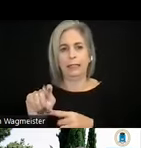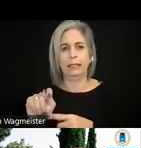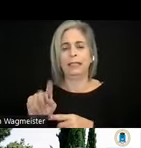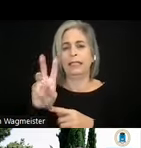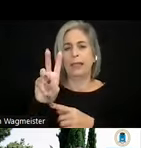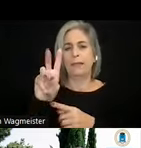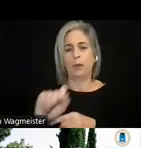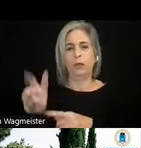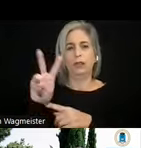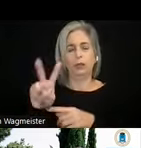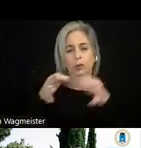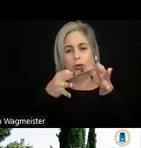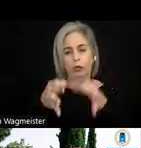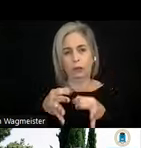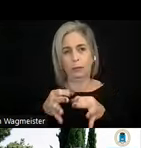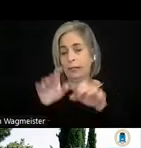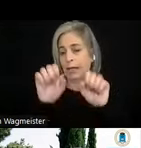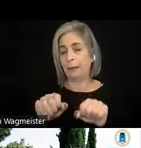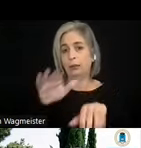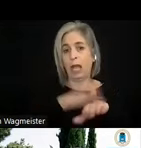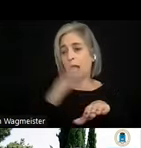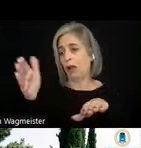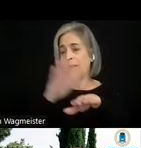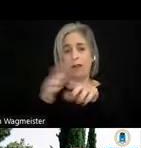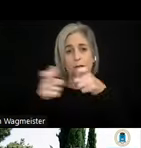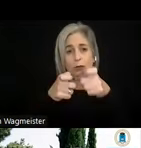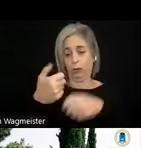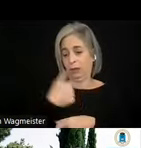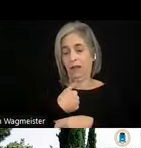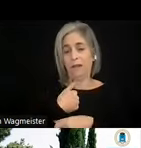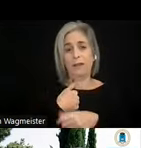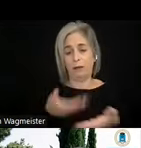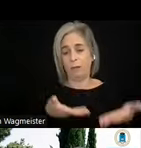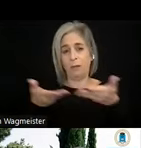descriptions, being able to turn them on and off and provide them in a synchronized way.